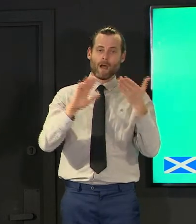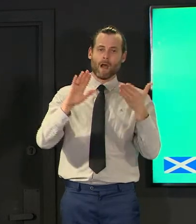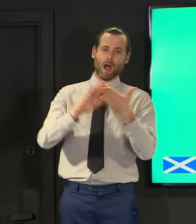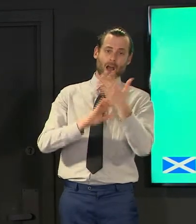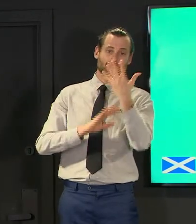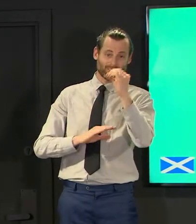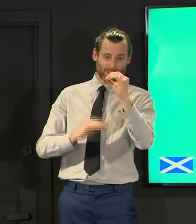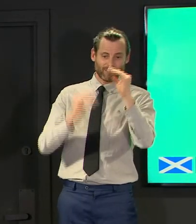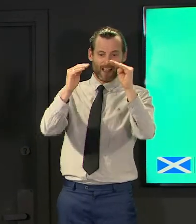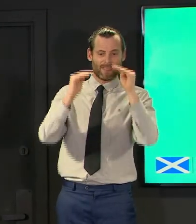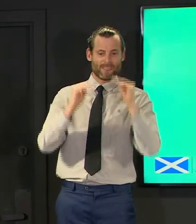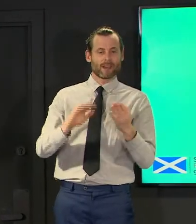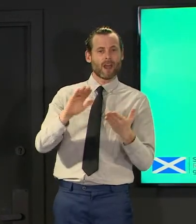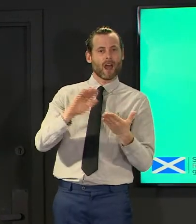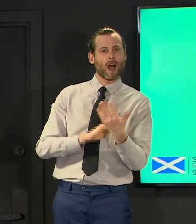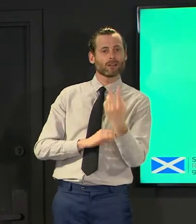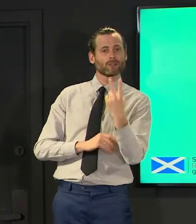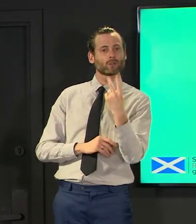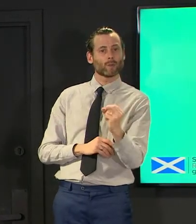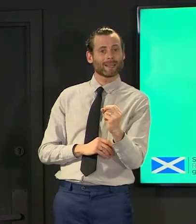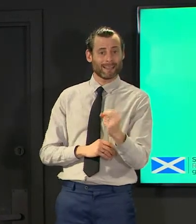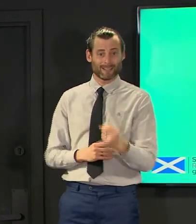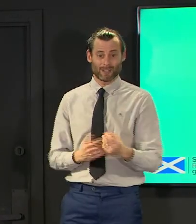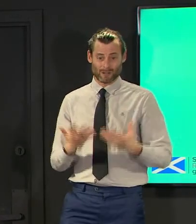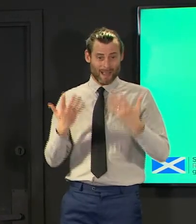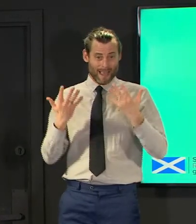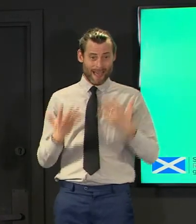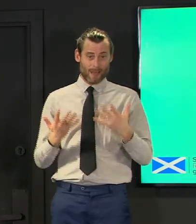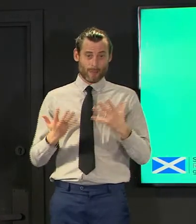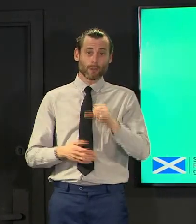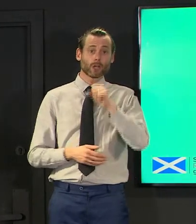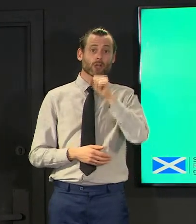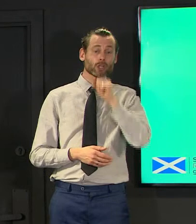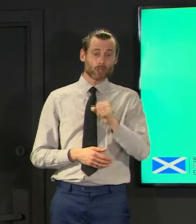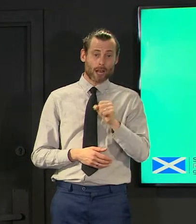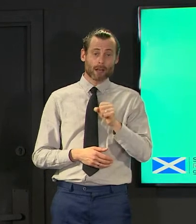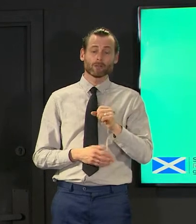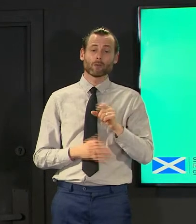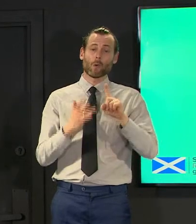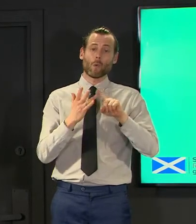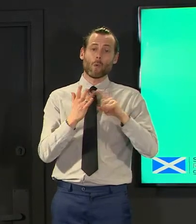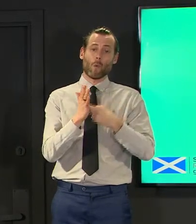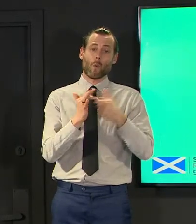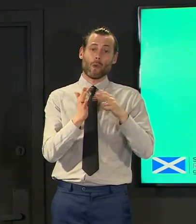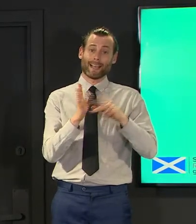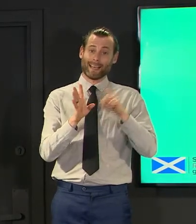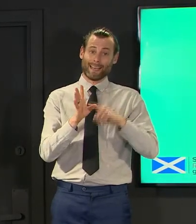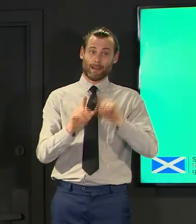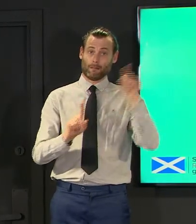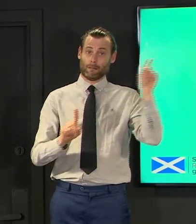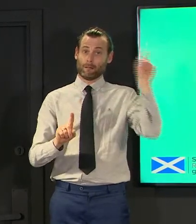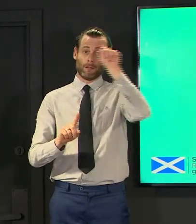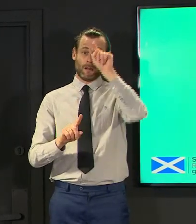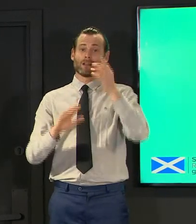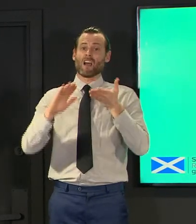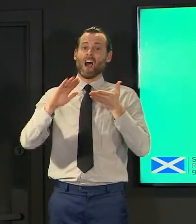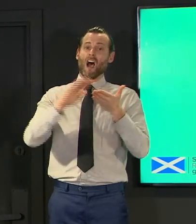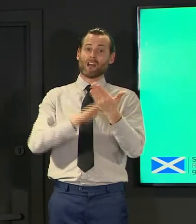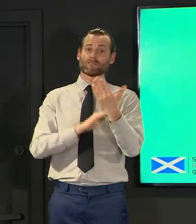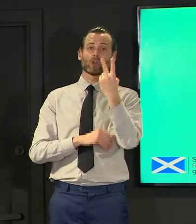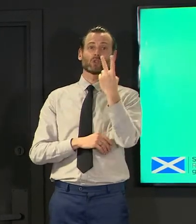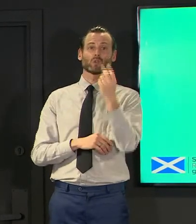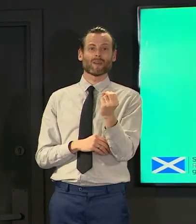below 50 and only two shetland and orkney below 20. so that 104 is stubbornly high and masks a